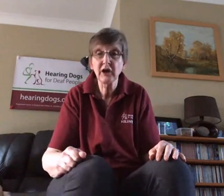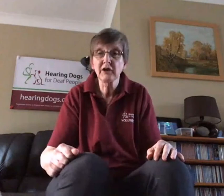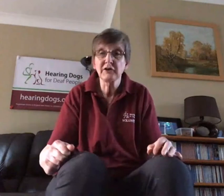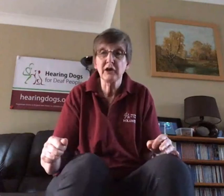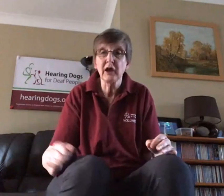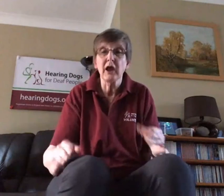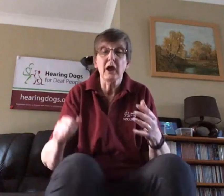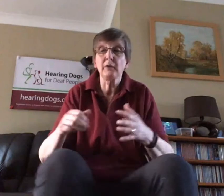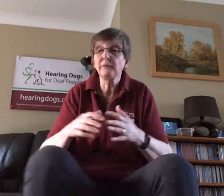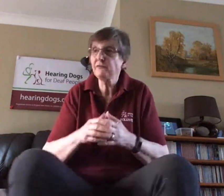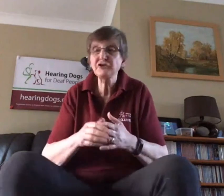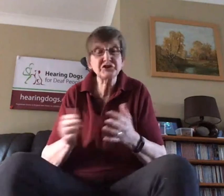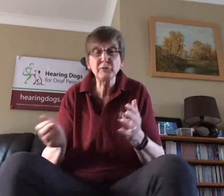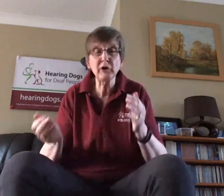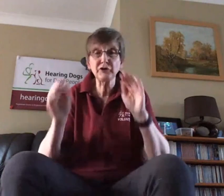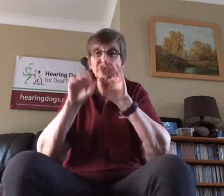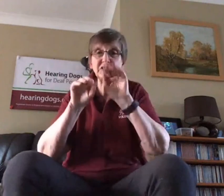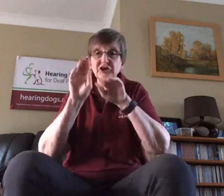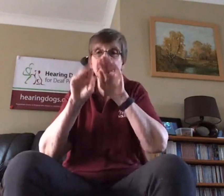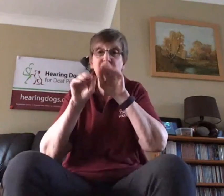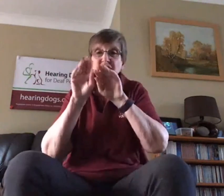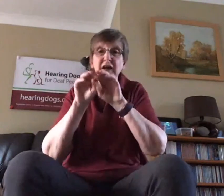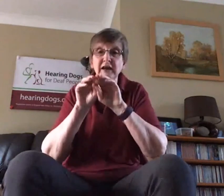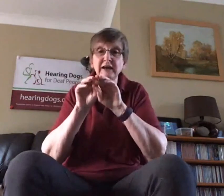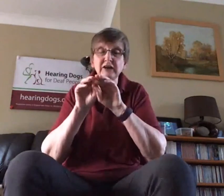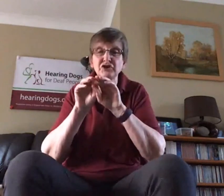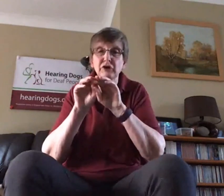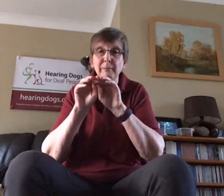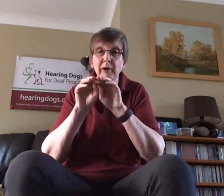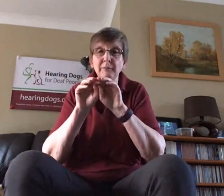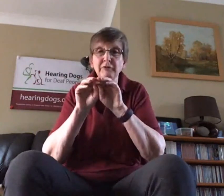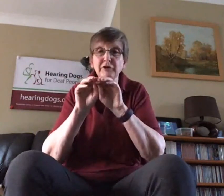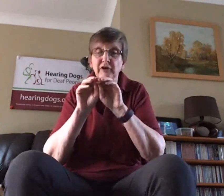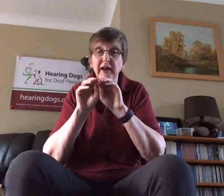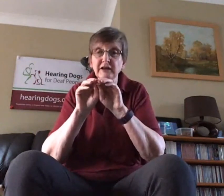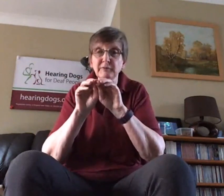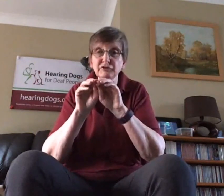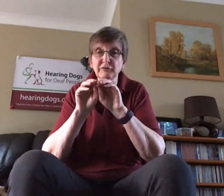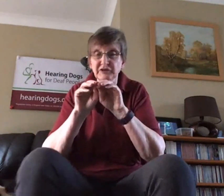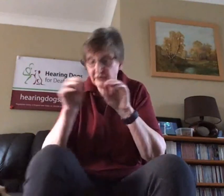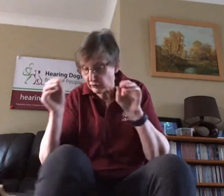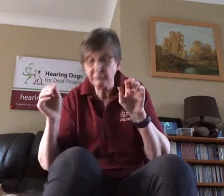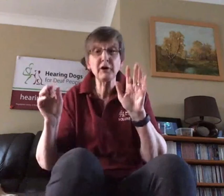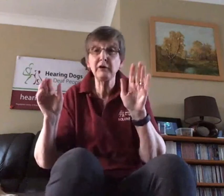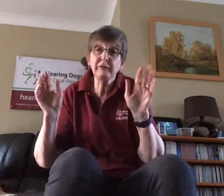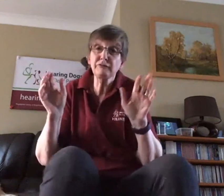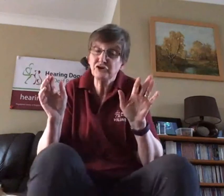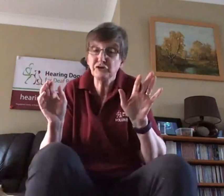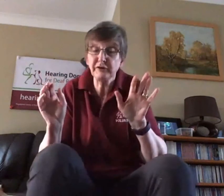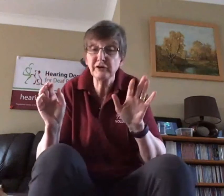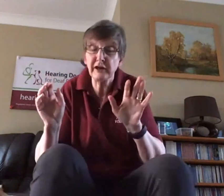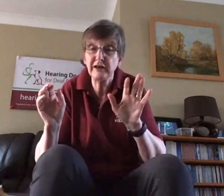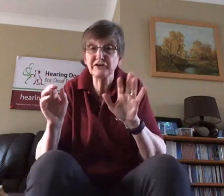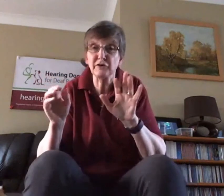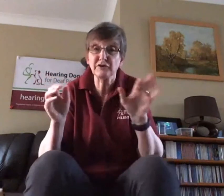For the smaller dogs we teach them actually like a little scrabble up the front of your legs because obviously a lot of them can't even reach your knees, so there's not much